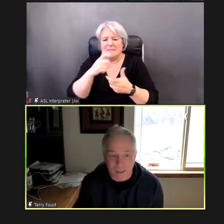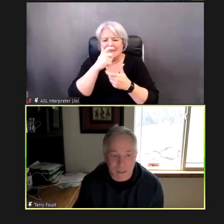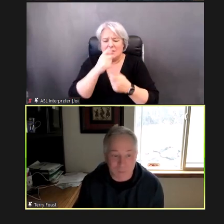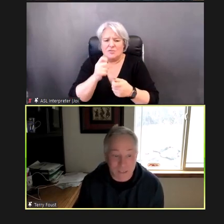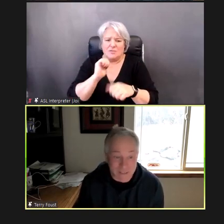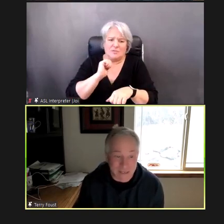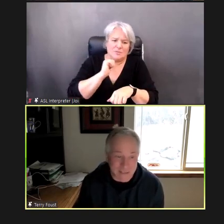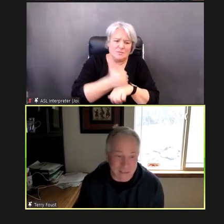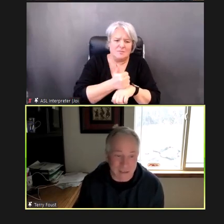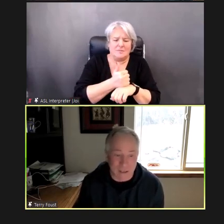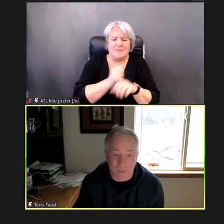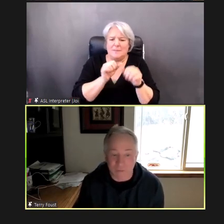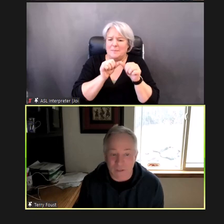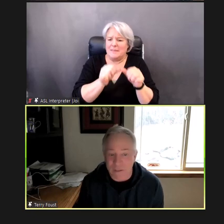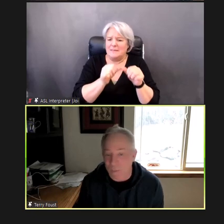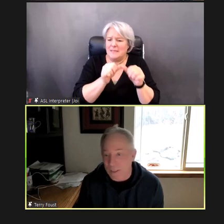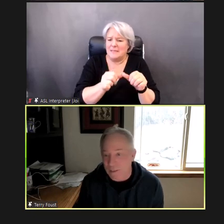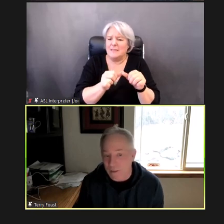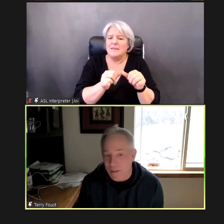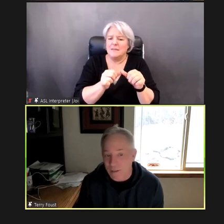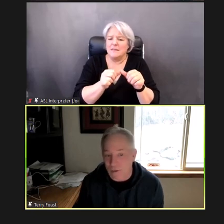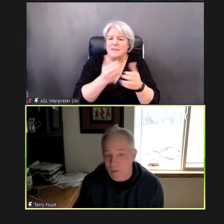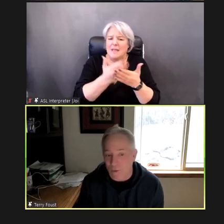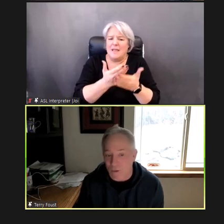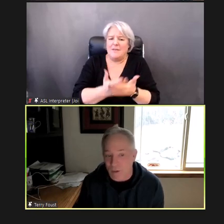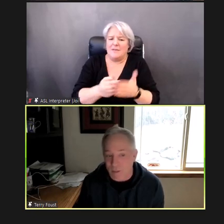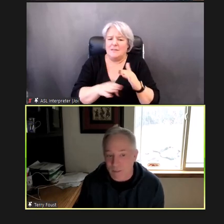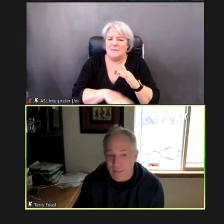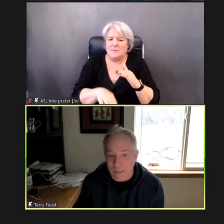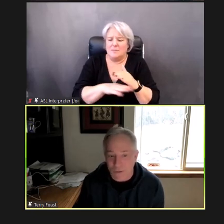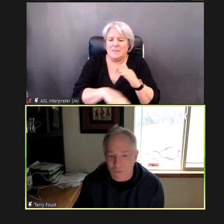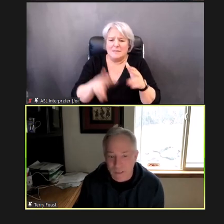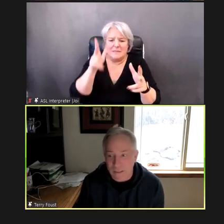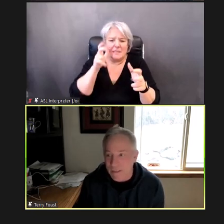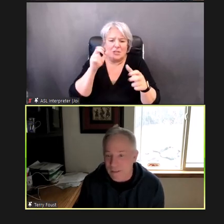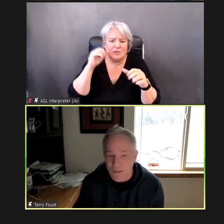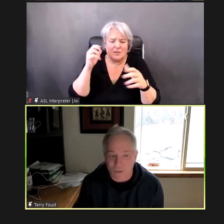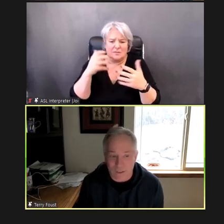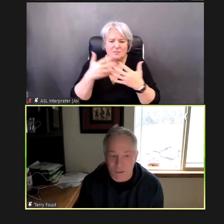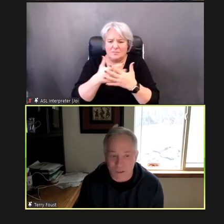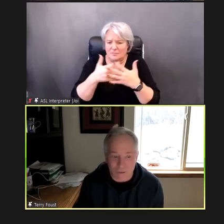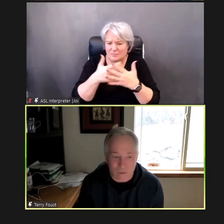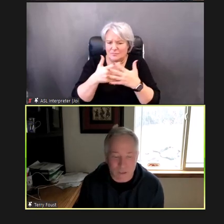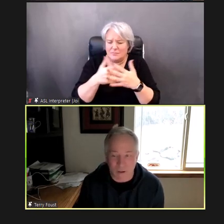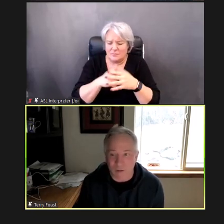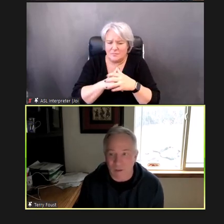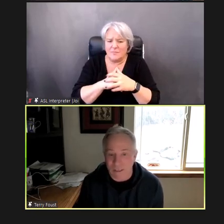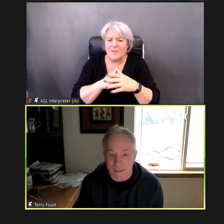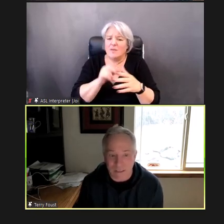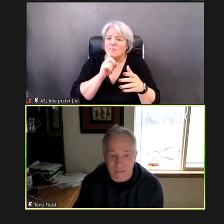evidence-based hearing screening programs. Really, so that children with hearing-related needs can be identified and served.